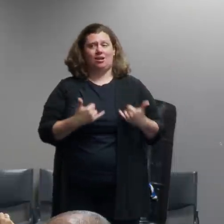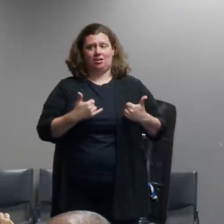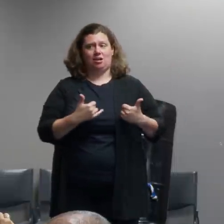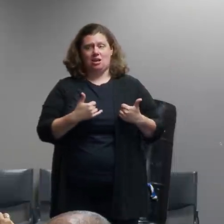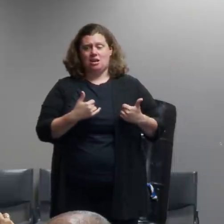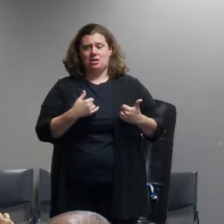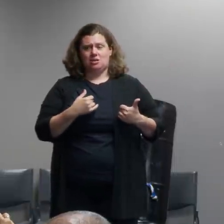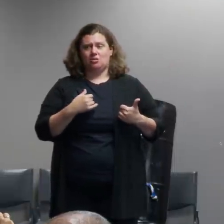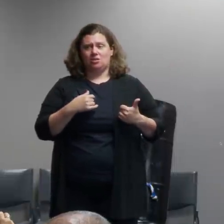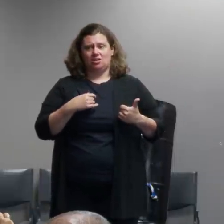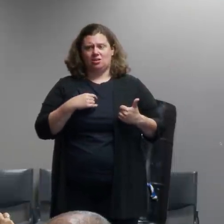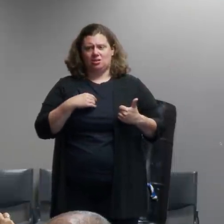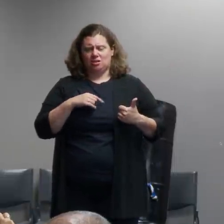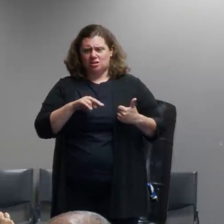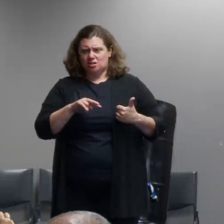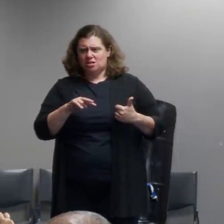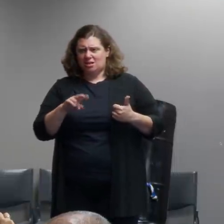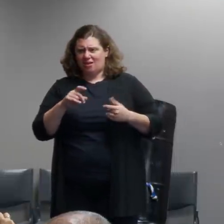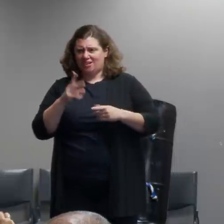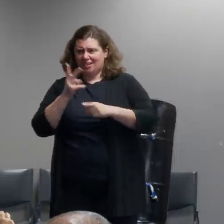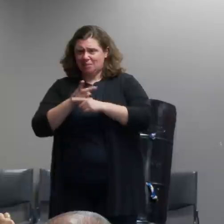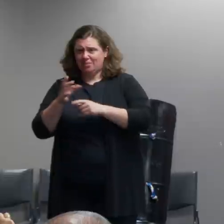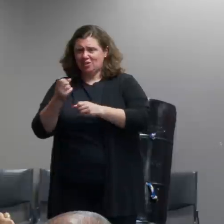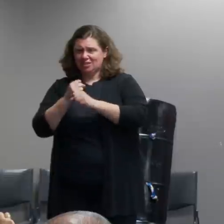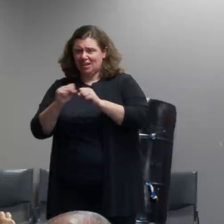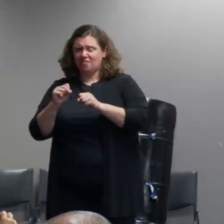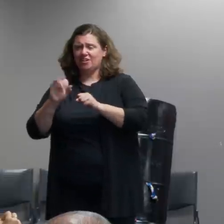where life safety is at risk either